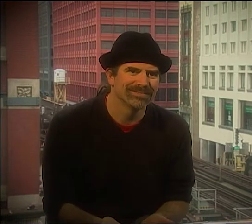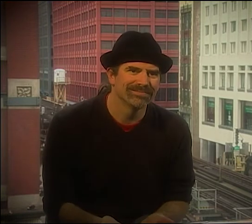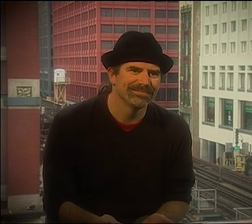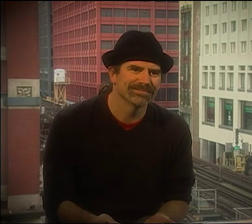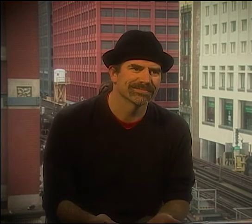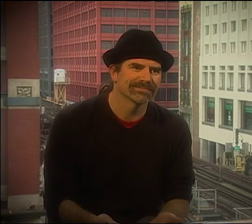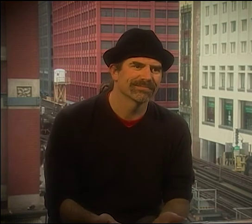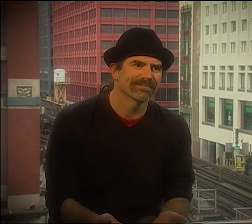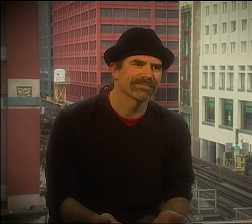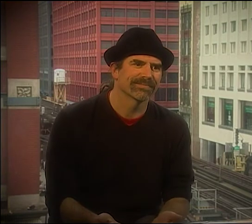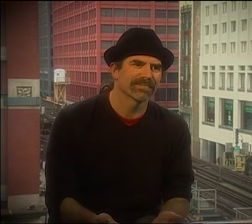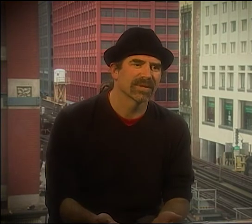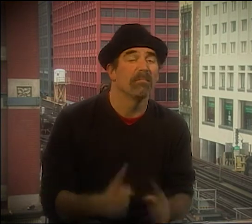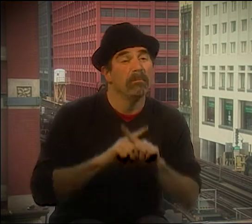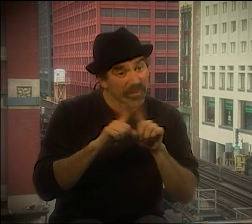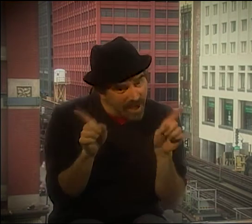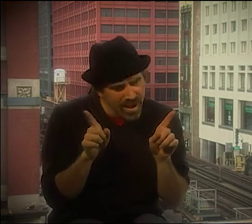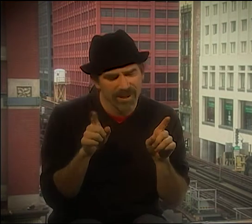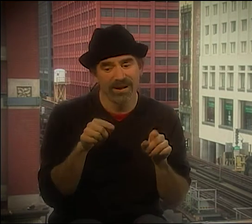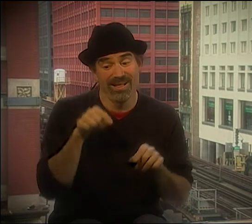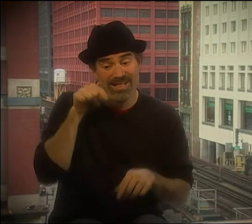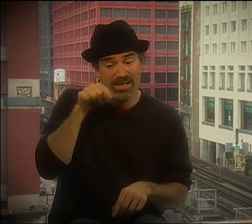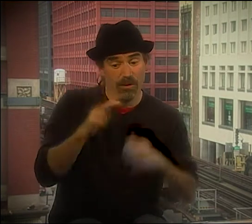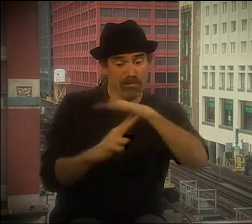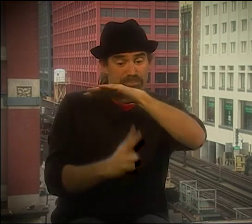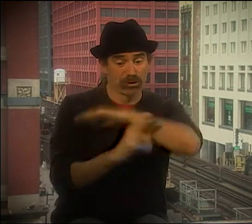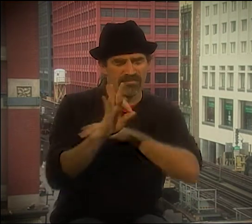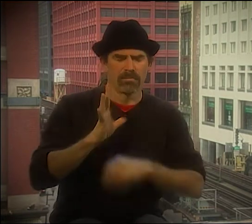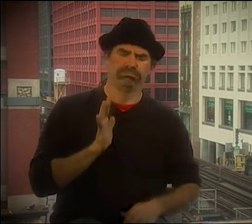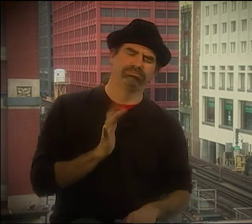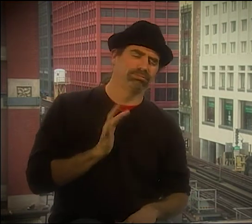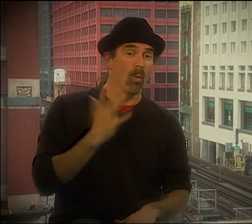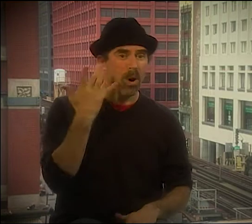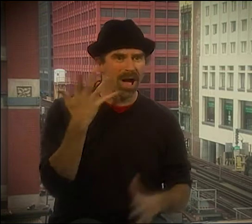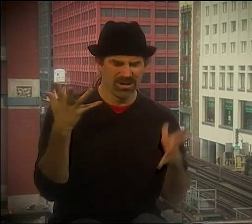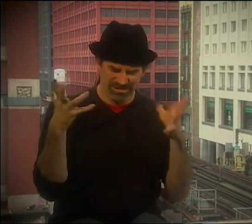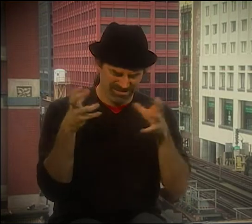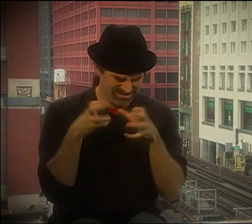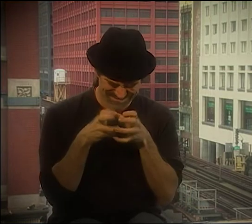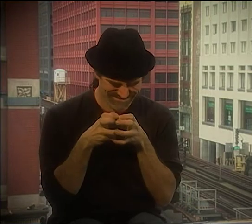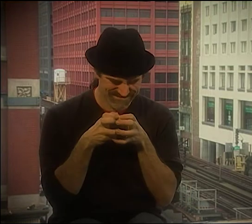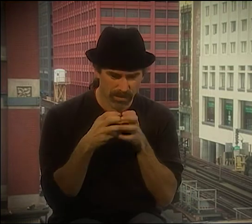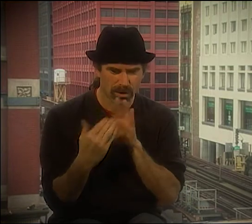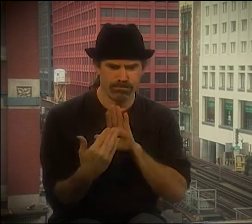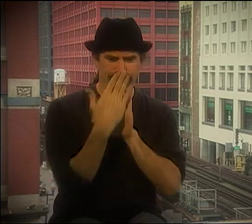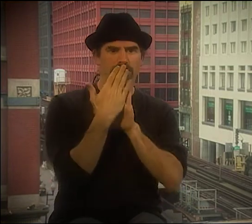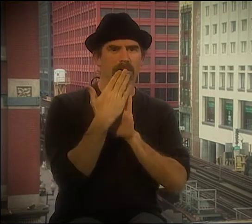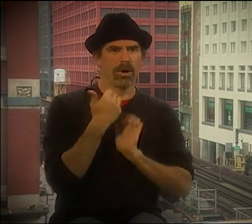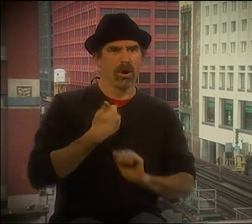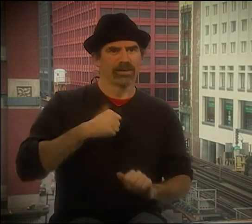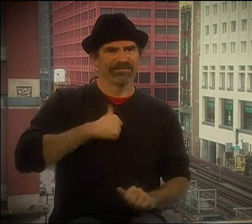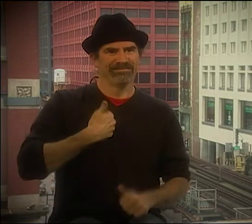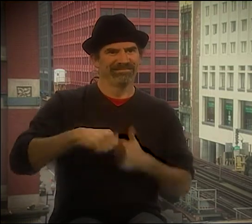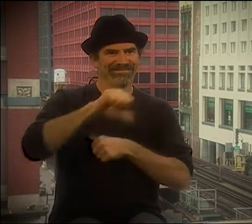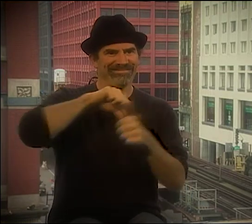BUT IT JUST DIDN'T WORK THAT WAY. YOU KNOW, YOU CAN'T IGNORE THE VALUES OF EITHER GROUP AT THE EXPENSE OF CREATING THIS THING THAT DOESN'T EXIST